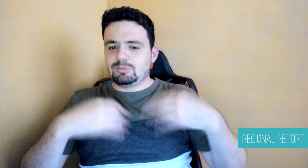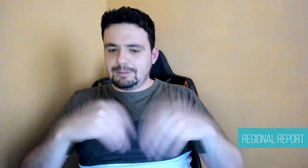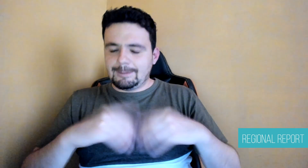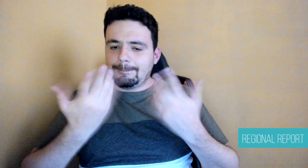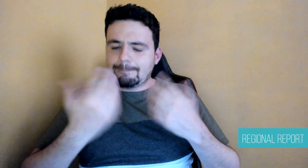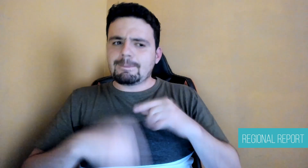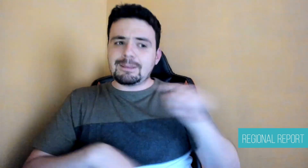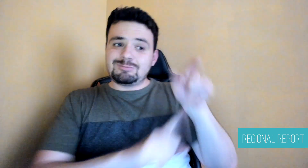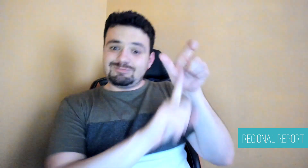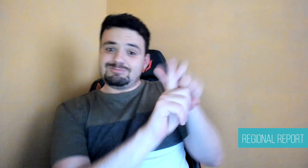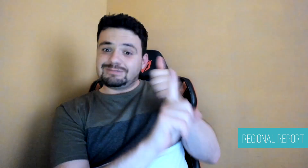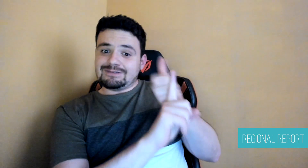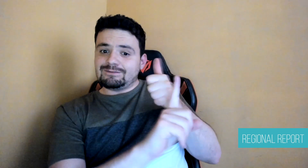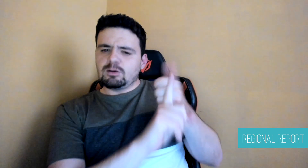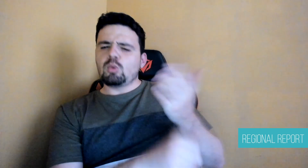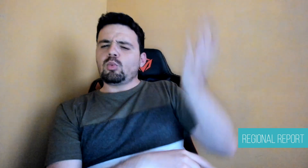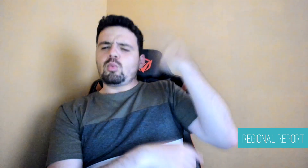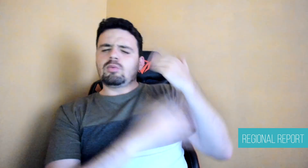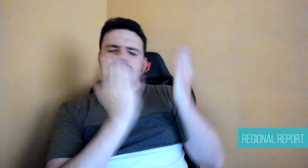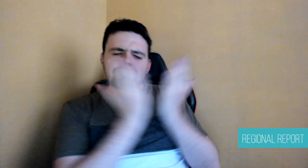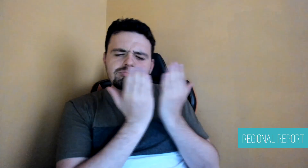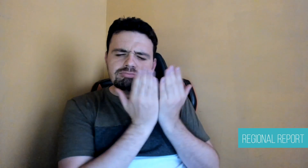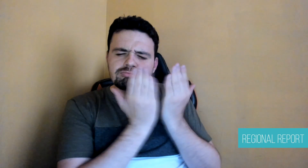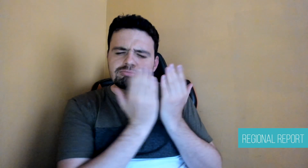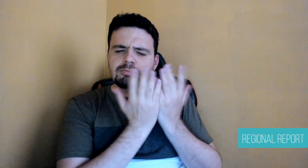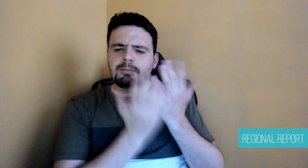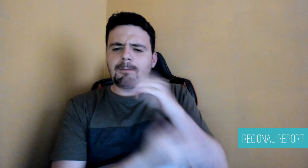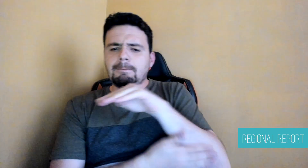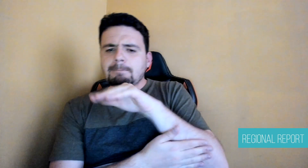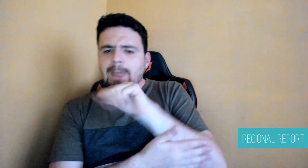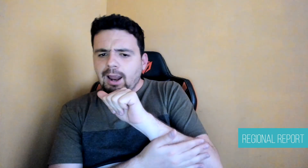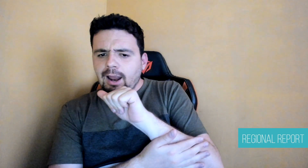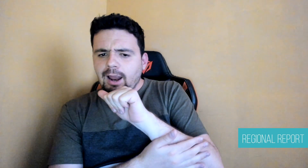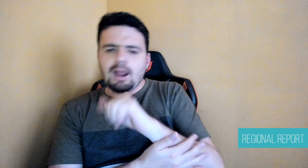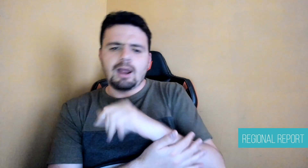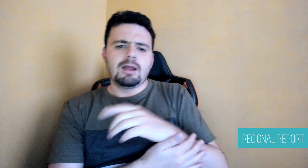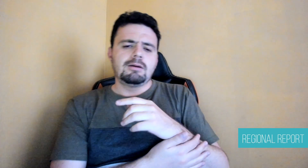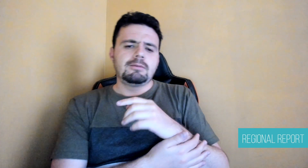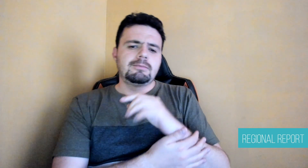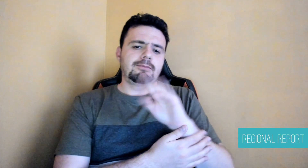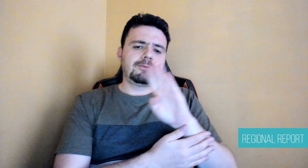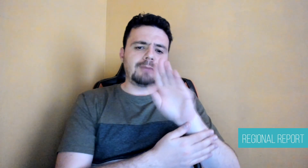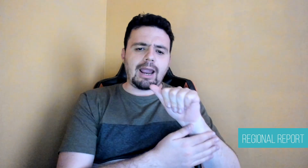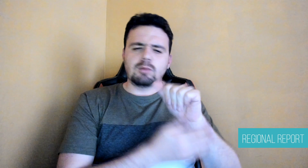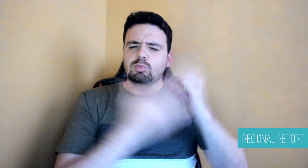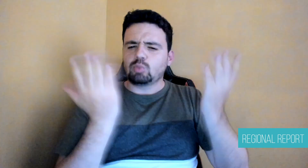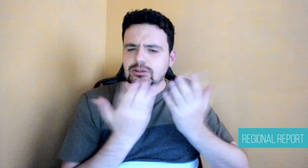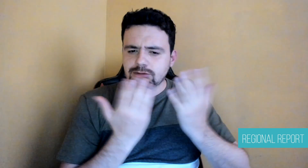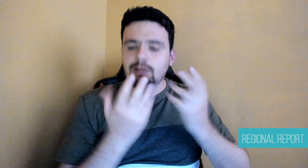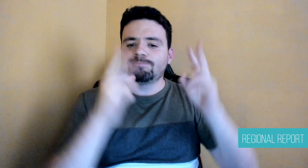education with a specialty in hearing in language